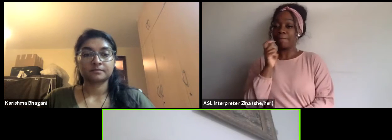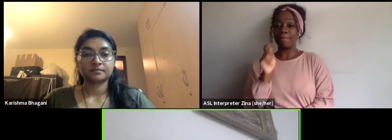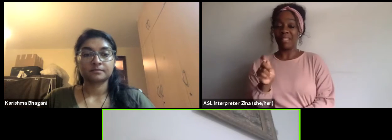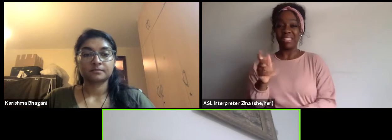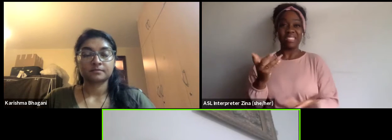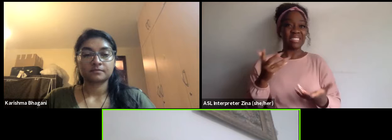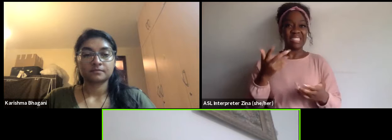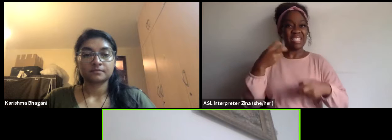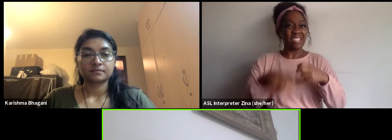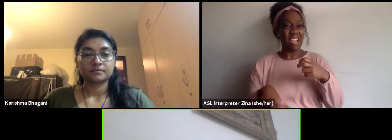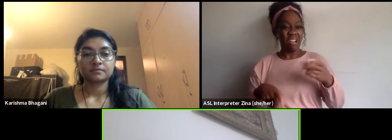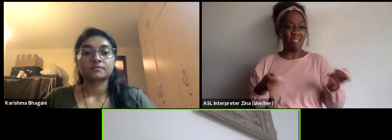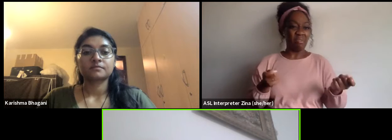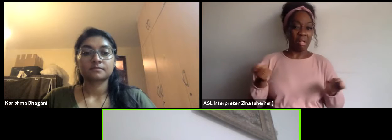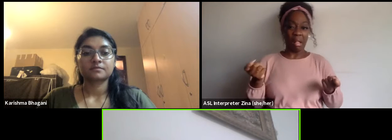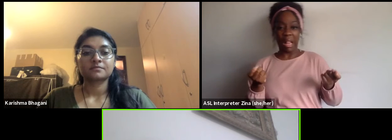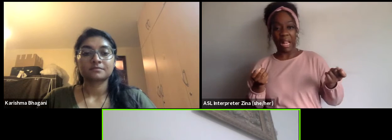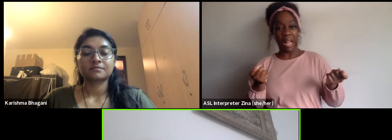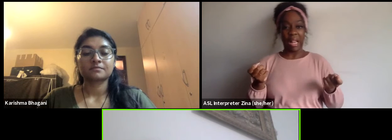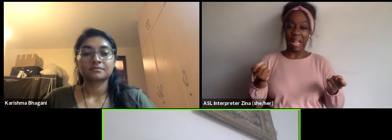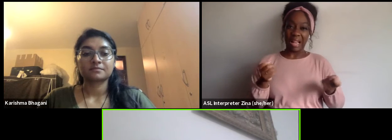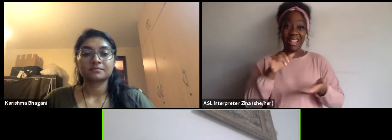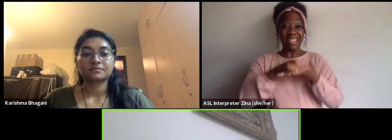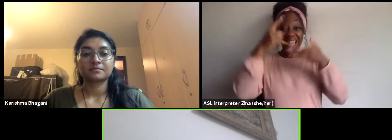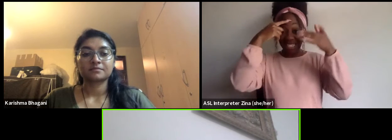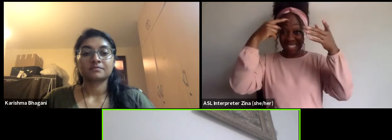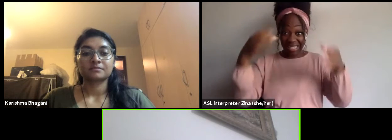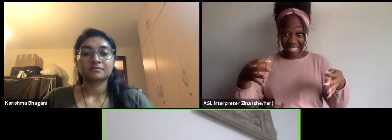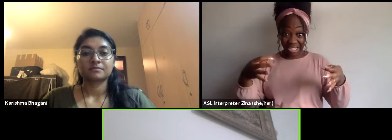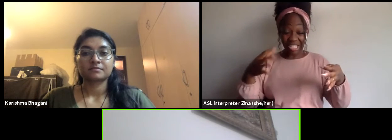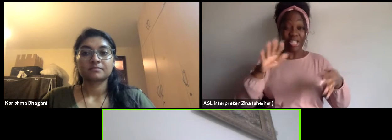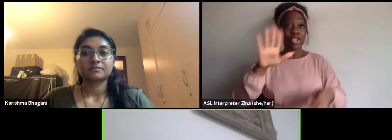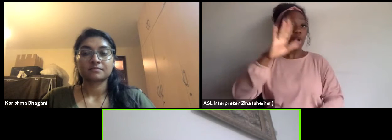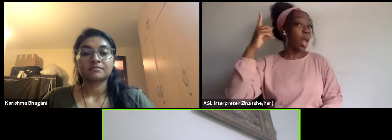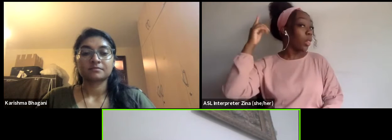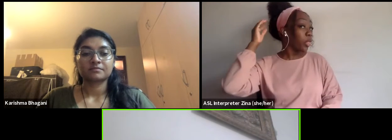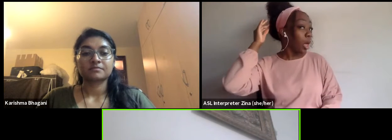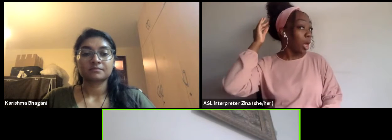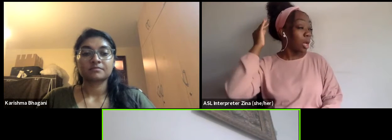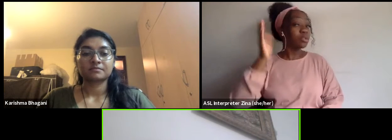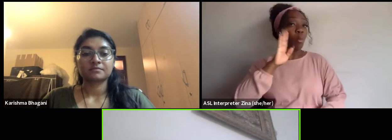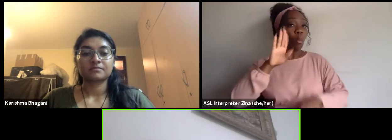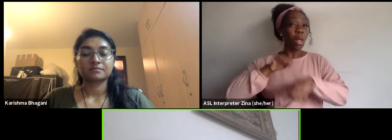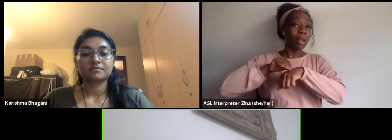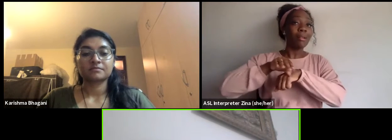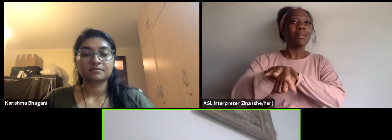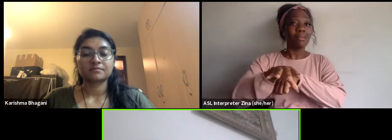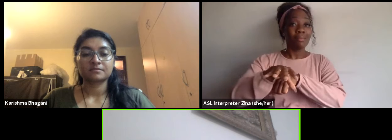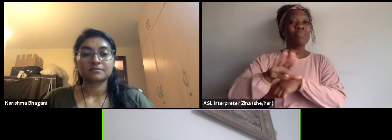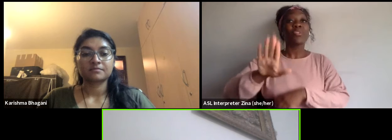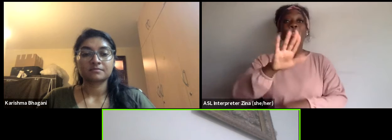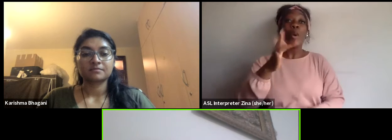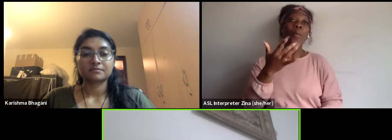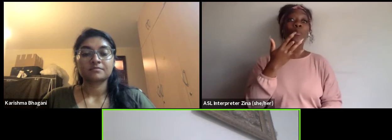by your subconscious and your primary preferences. So when you come from the art your tendency